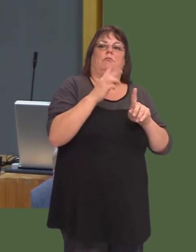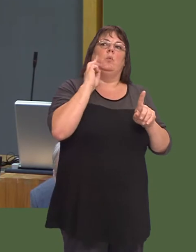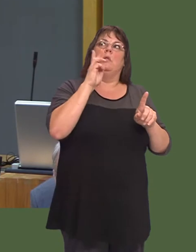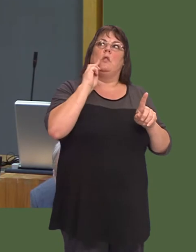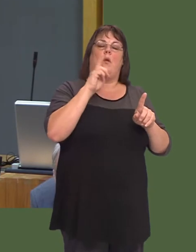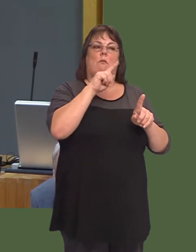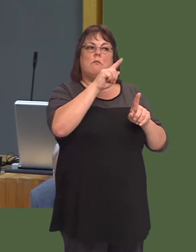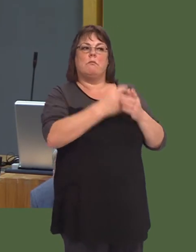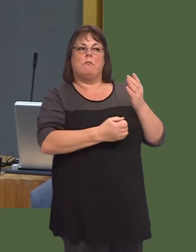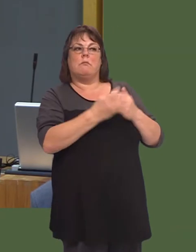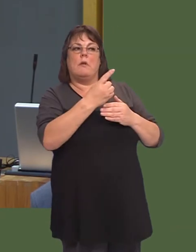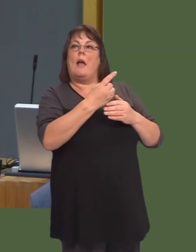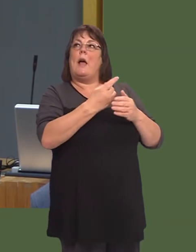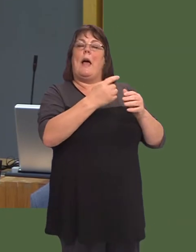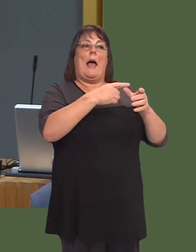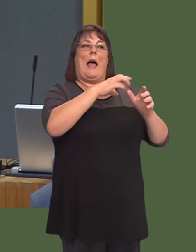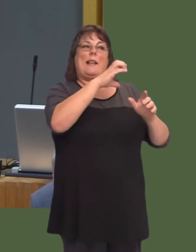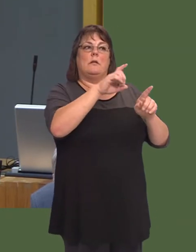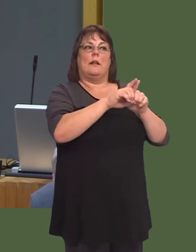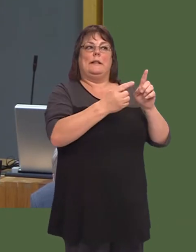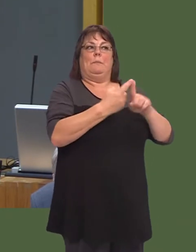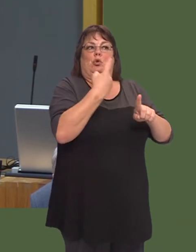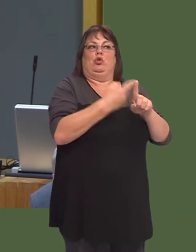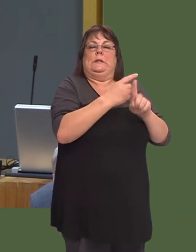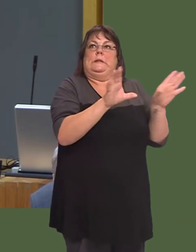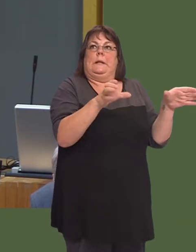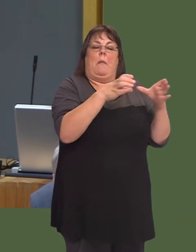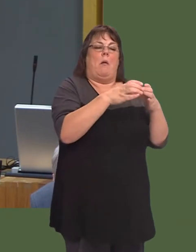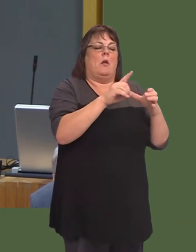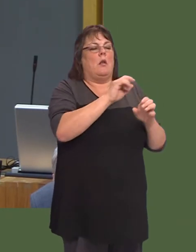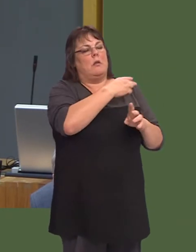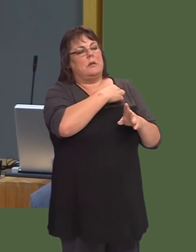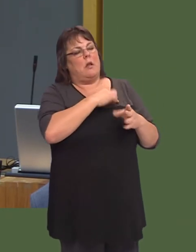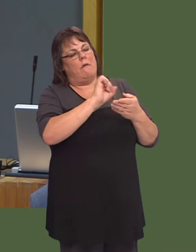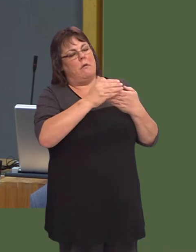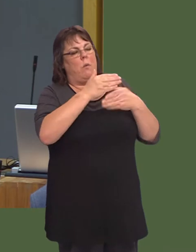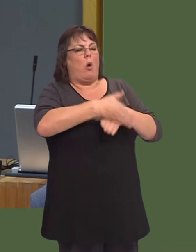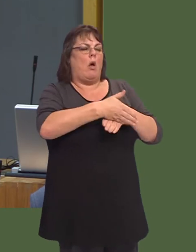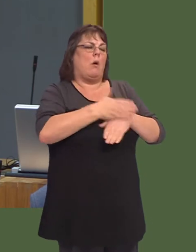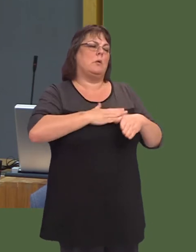Felly, rwyín ddiolchgar ac yn gwerthfawrogiír gwaith y maeír staff yn ei wneud ym mwrdd iechyd Hywel Dda.